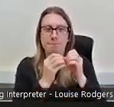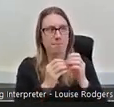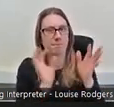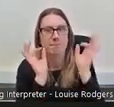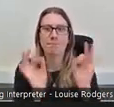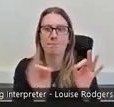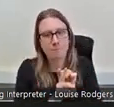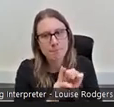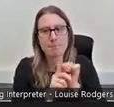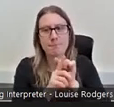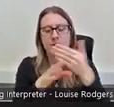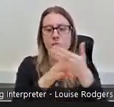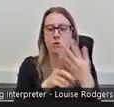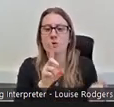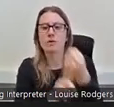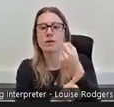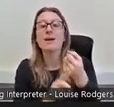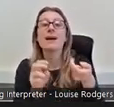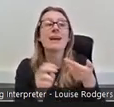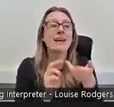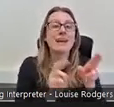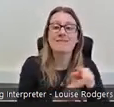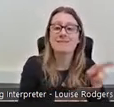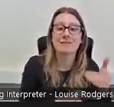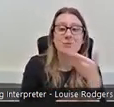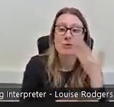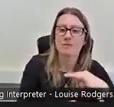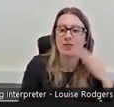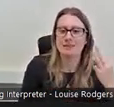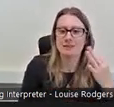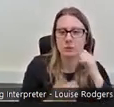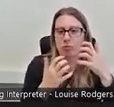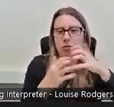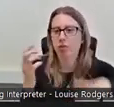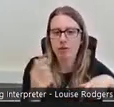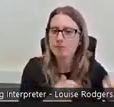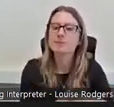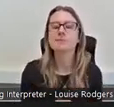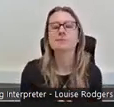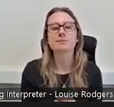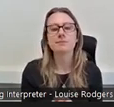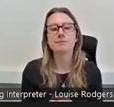without them it just wouldn't happen and of course going back to everything that we're going through,